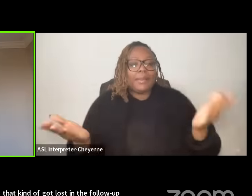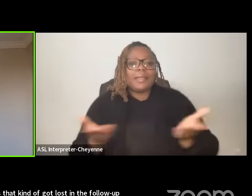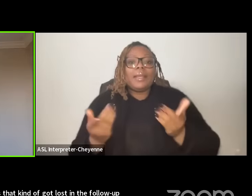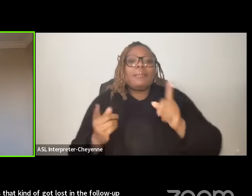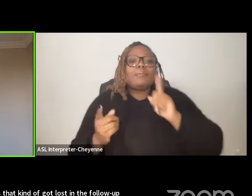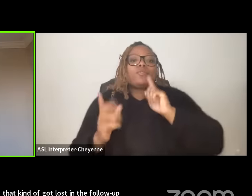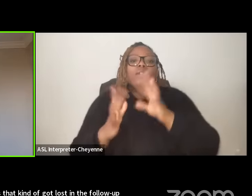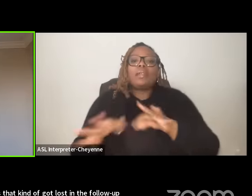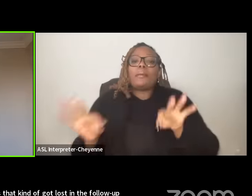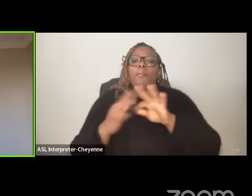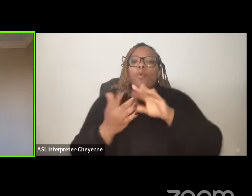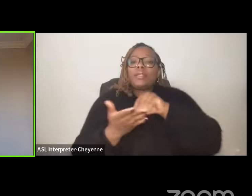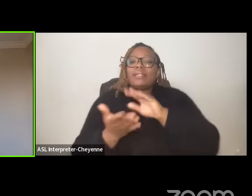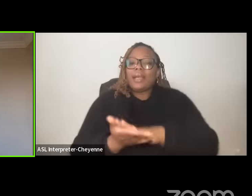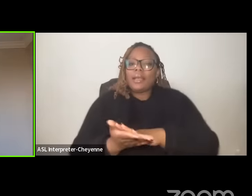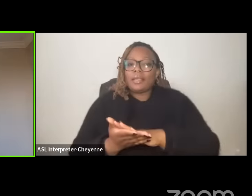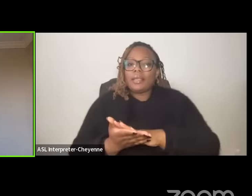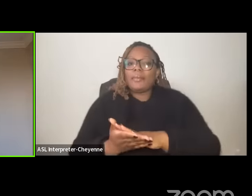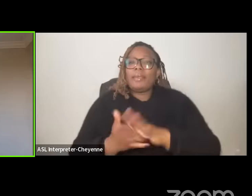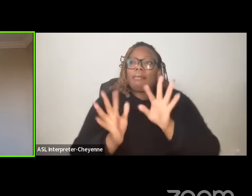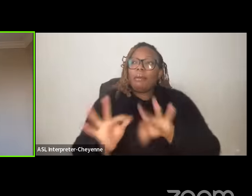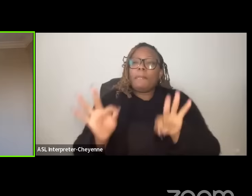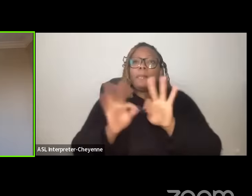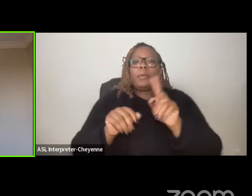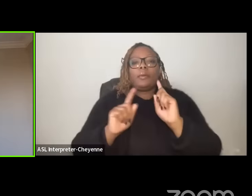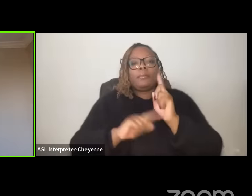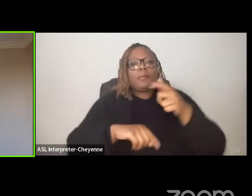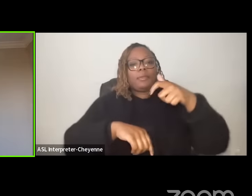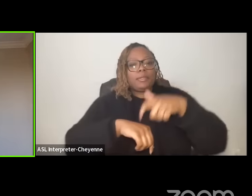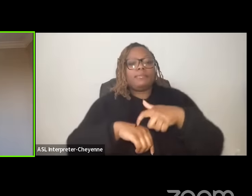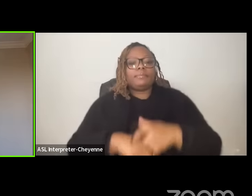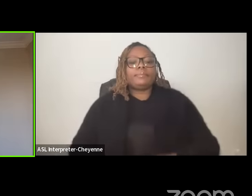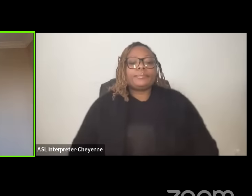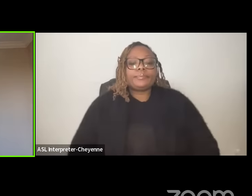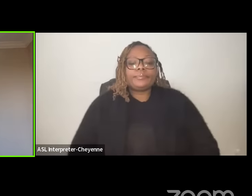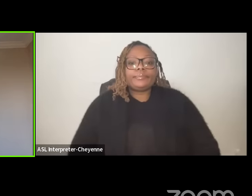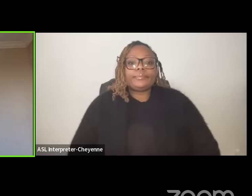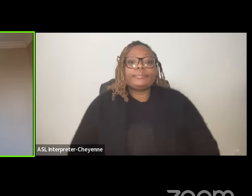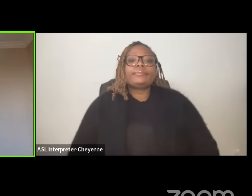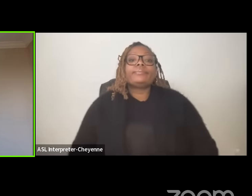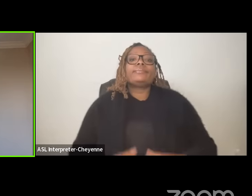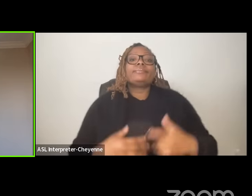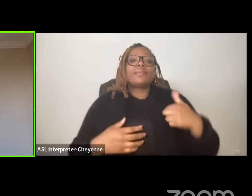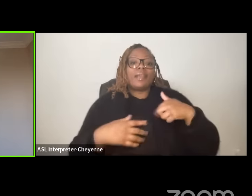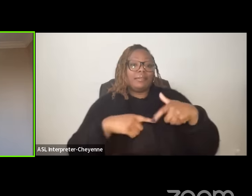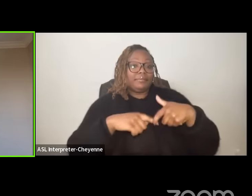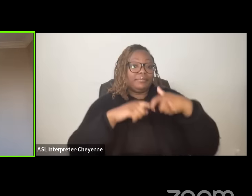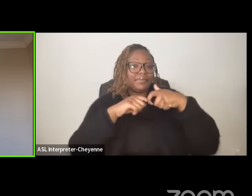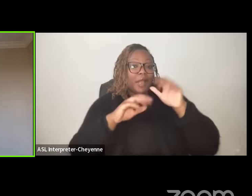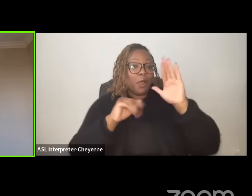doc doent in a critical moment so I I'll stop there um I hope that was enough context and I